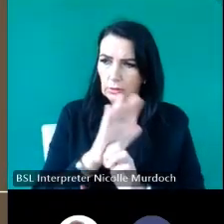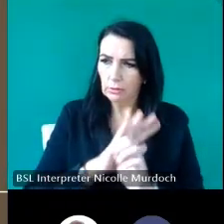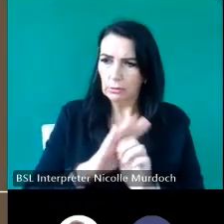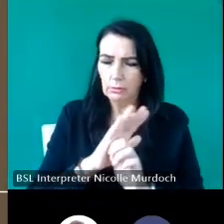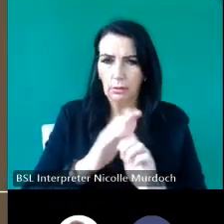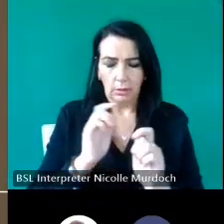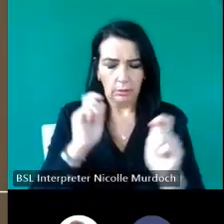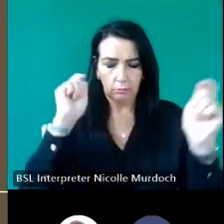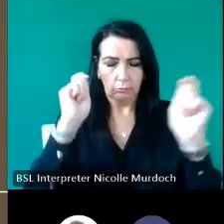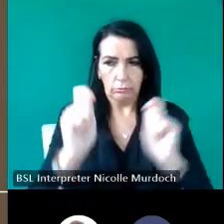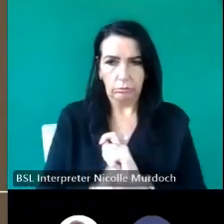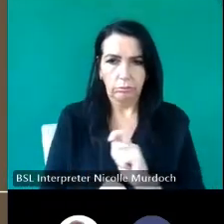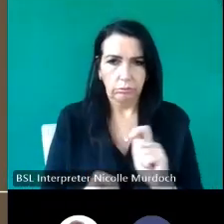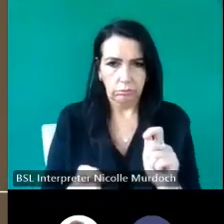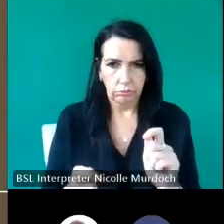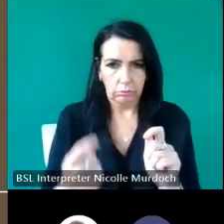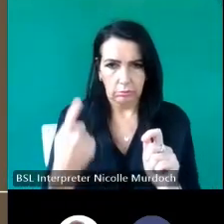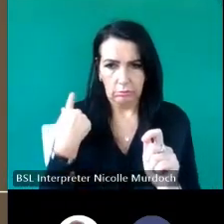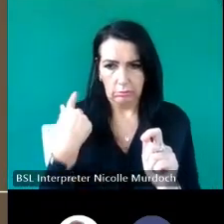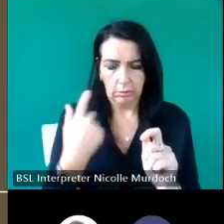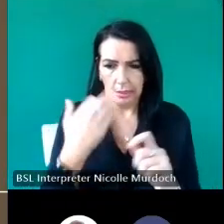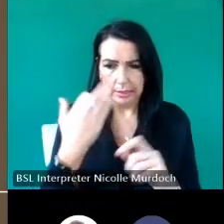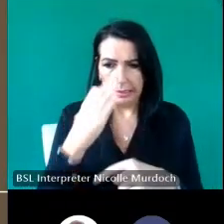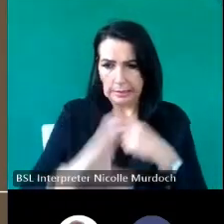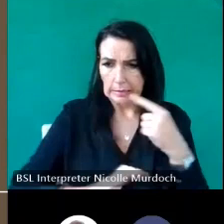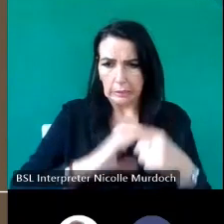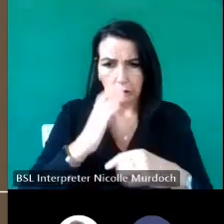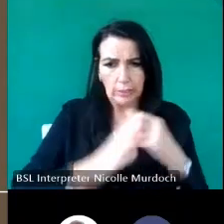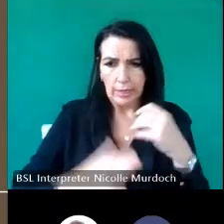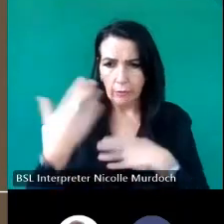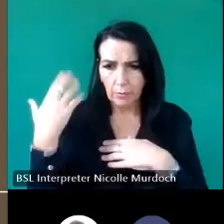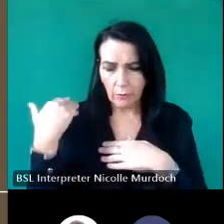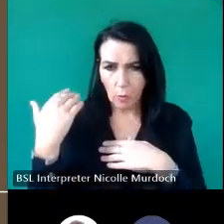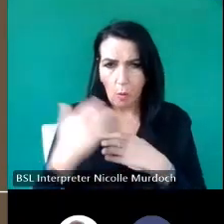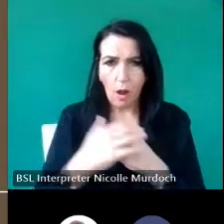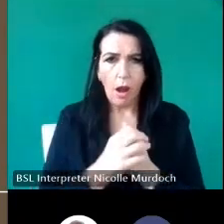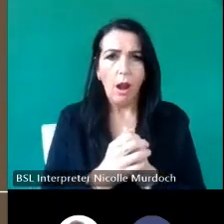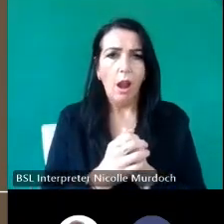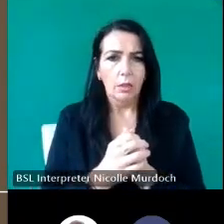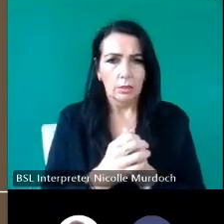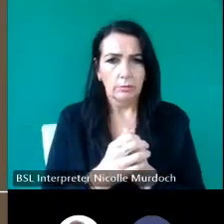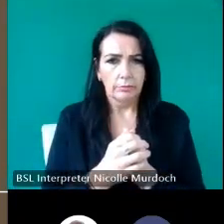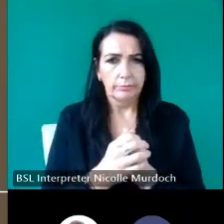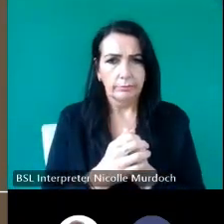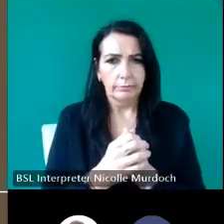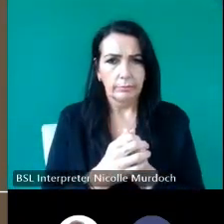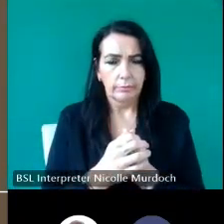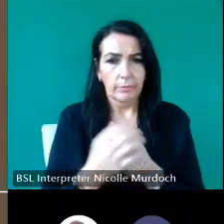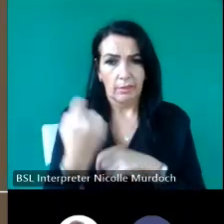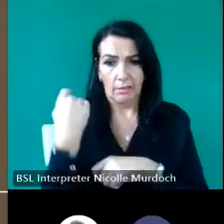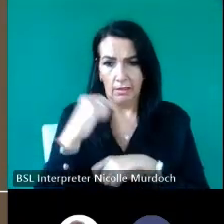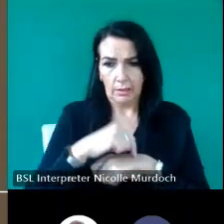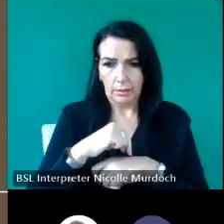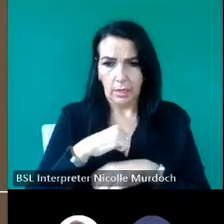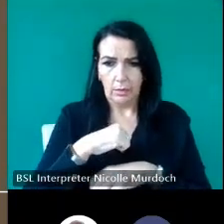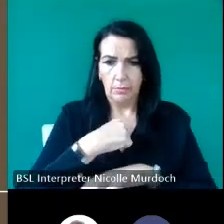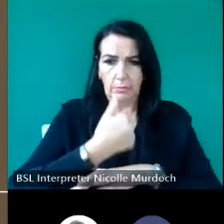since this period in the 19th century when the Fe Church uh uh appeared and created part of the of